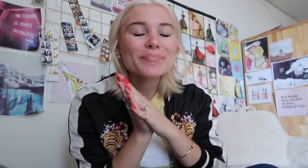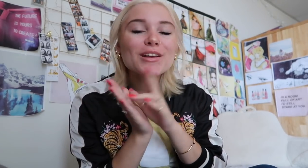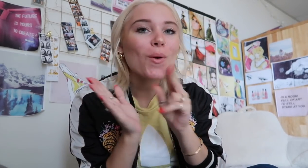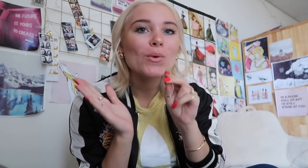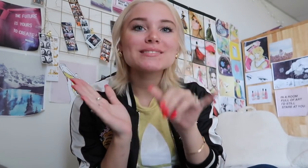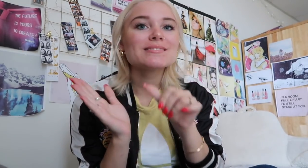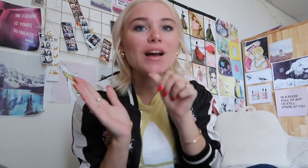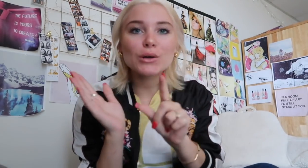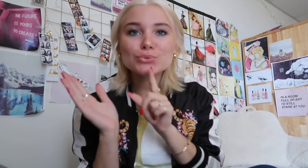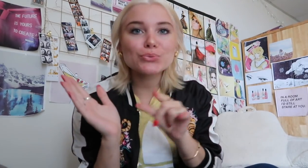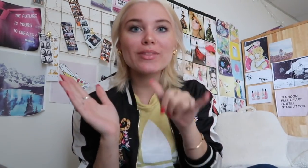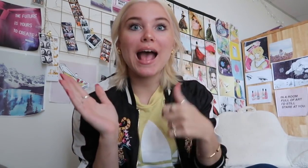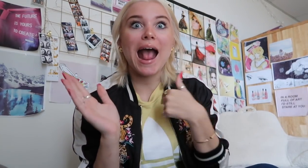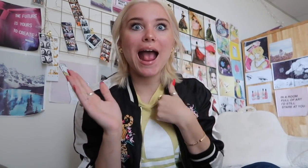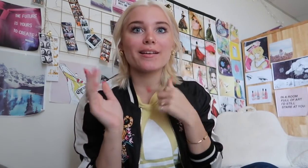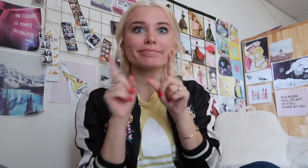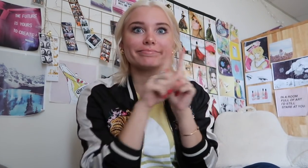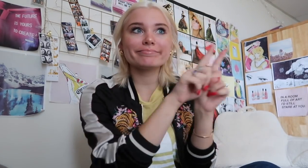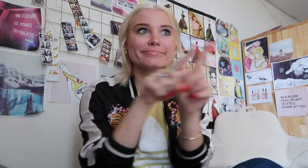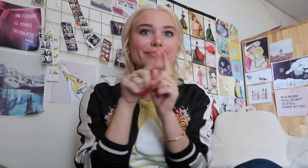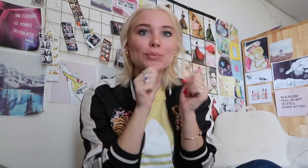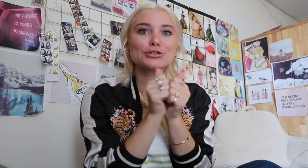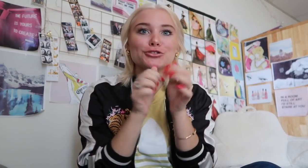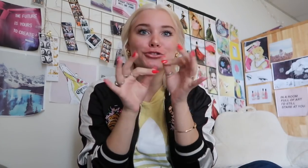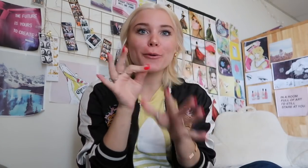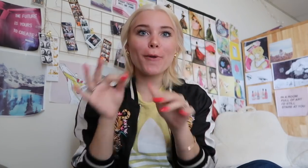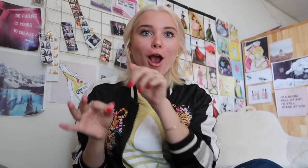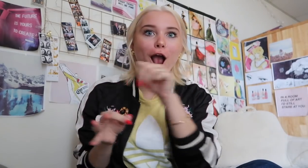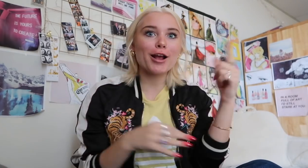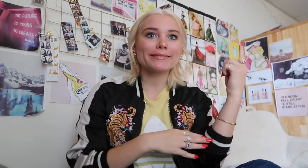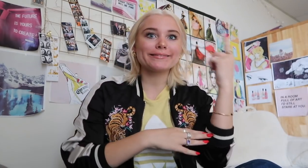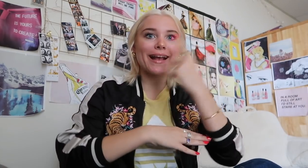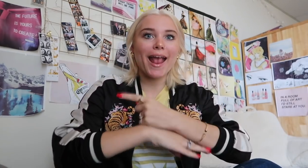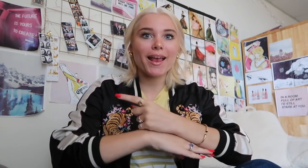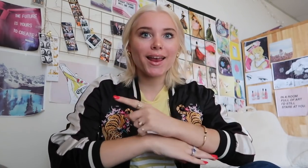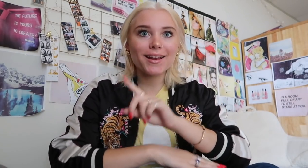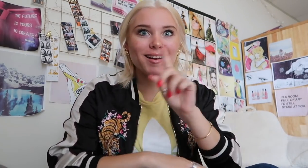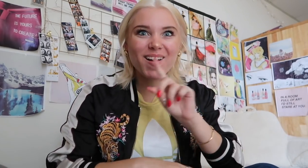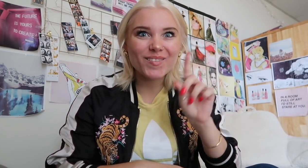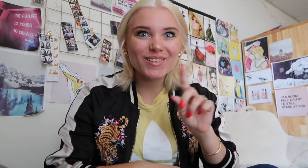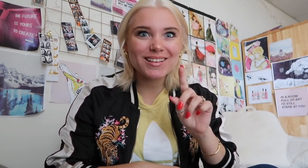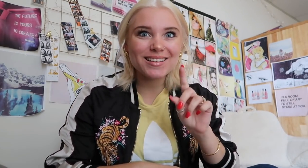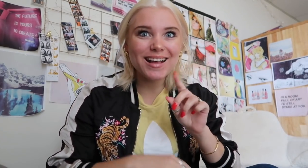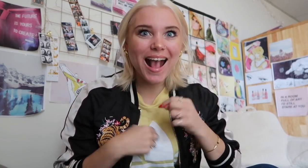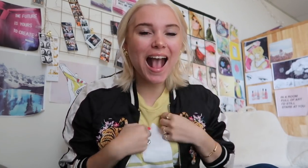no it was not true that my interpreter will be with me whole time at school, including all activities or whatever you think